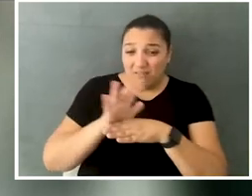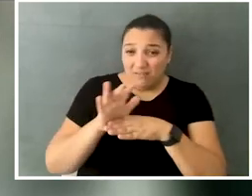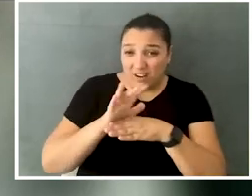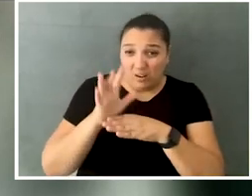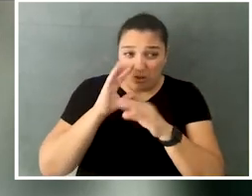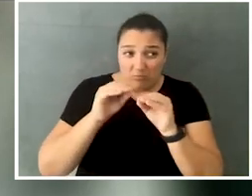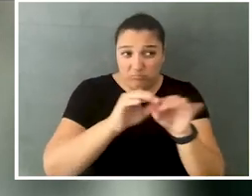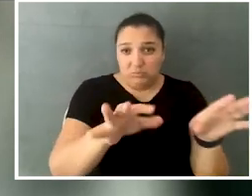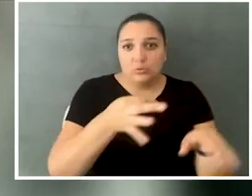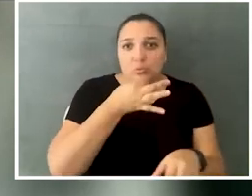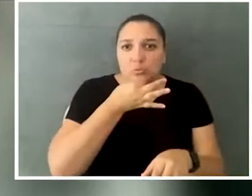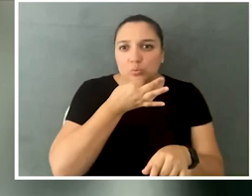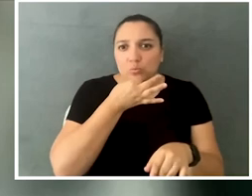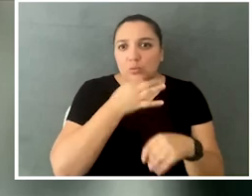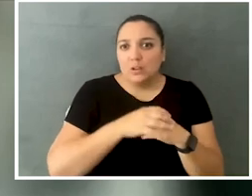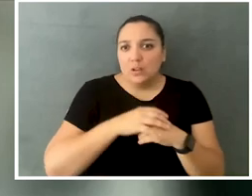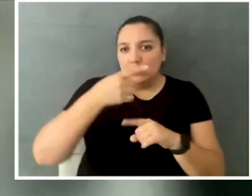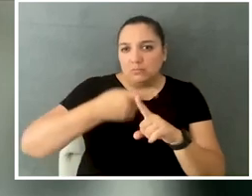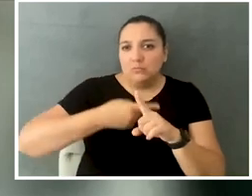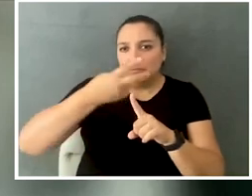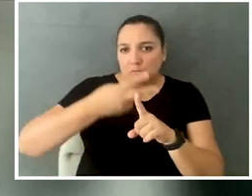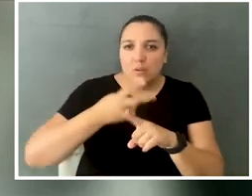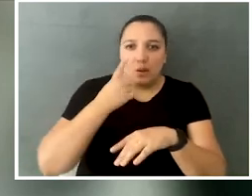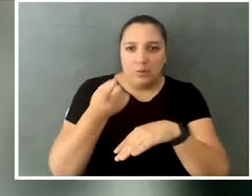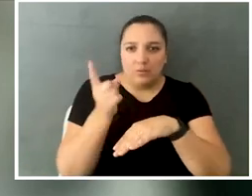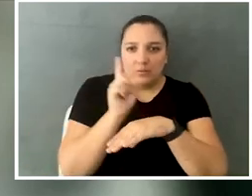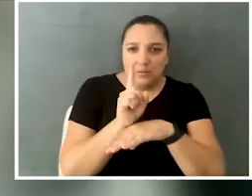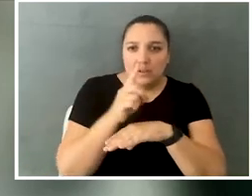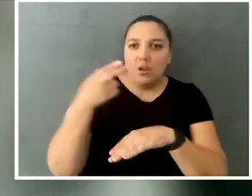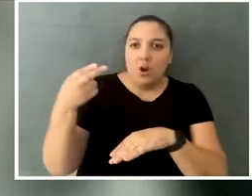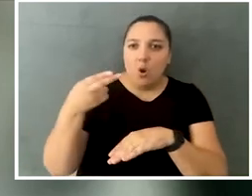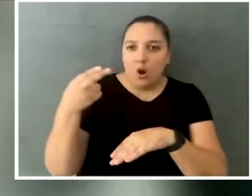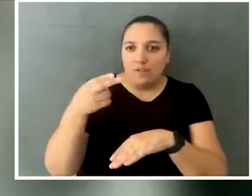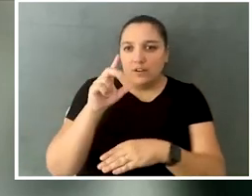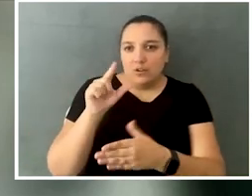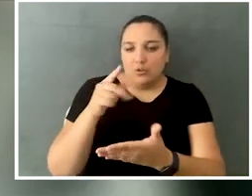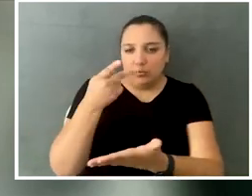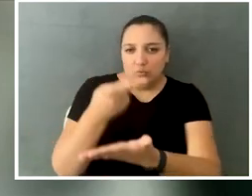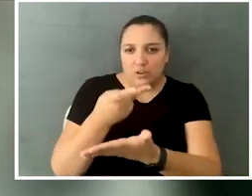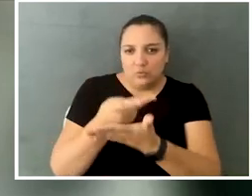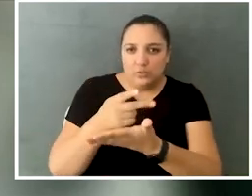Sometime in the next couple of months, I'm going to be speaking at a class at the Harvard Grad School of Ed.